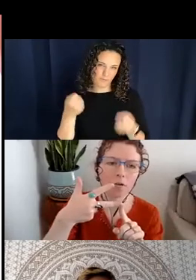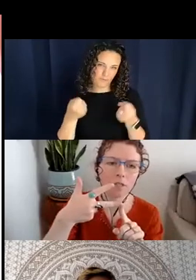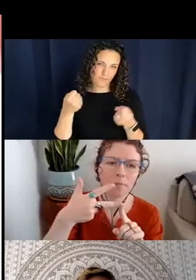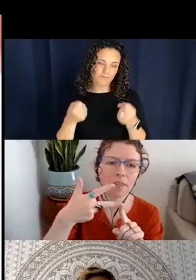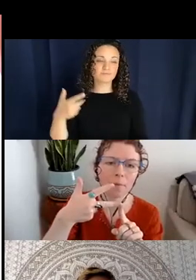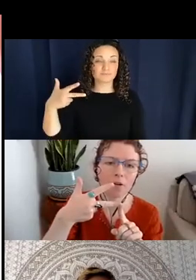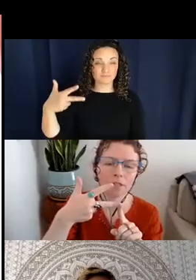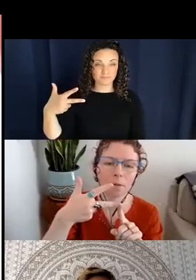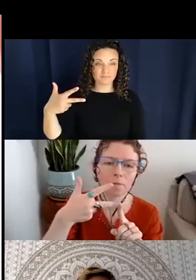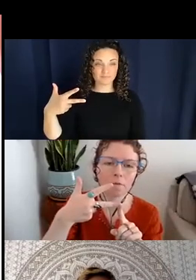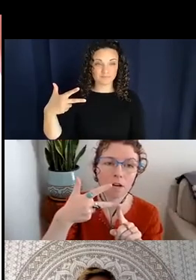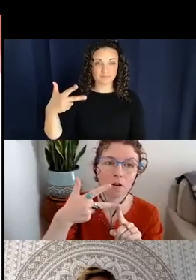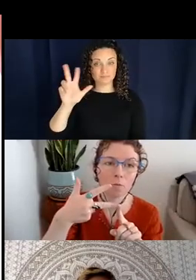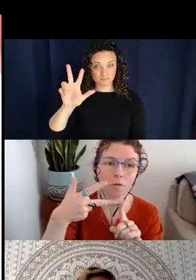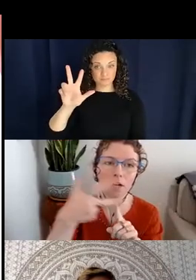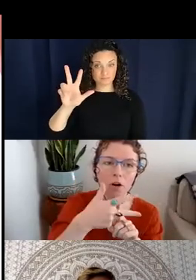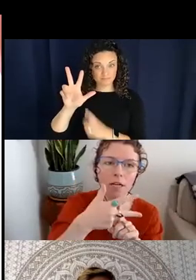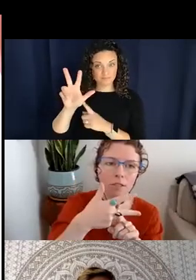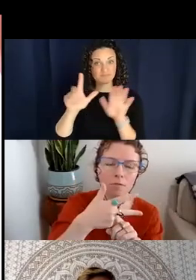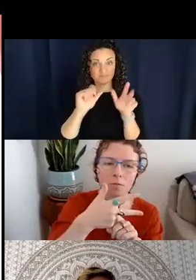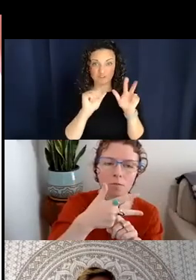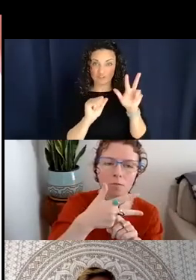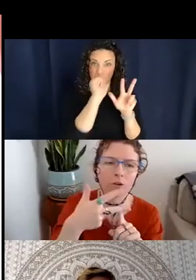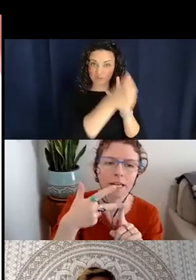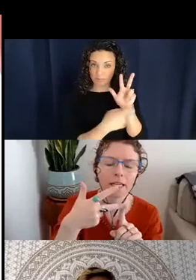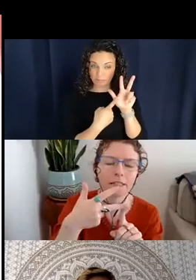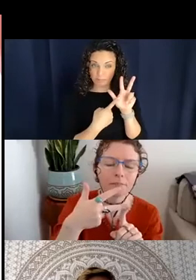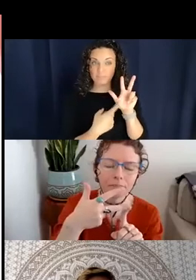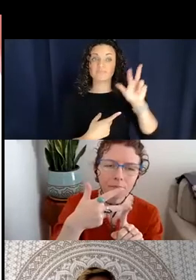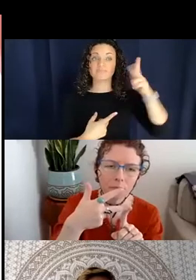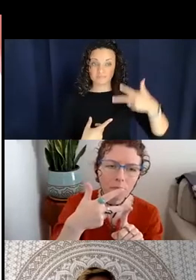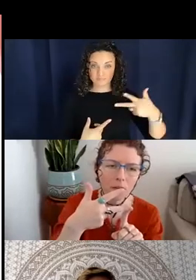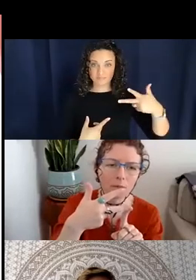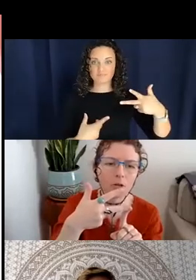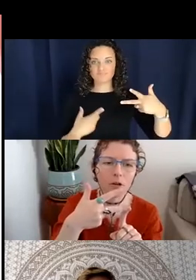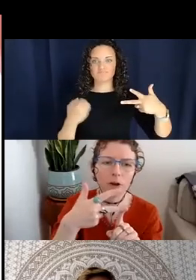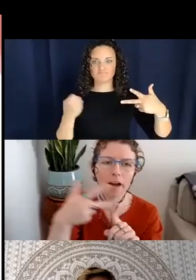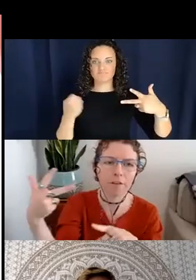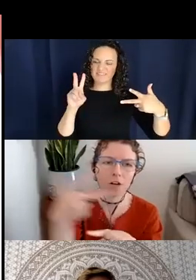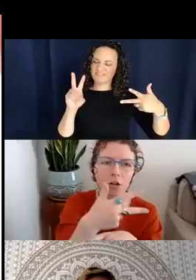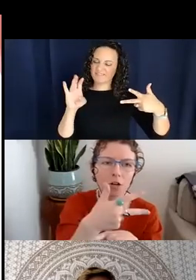something about some vehicle moving across water or land. So here you have Vehicle-go.